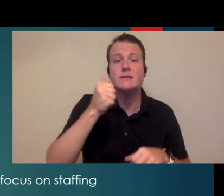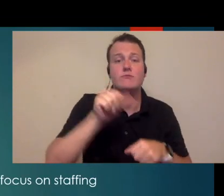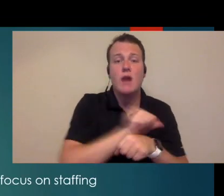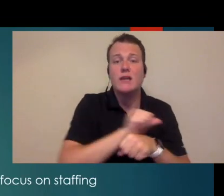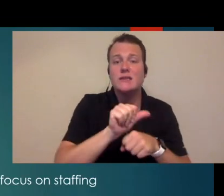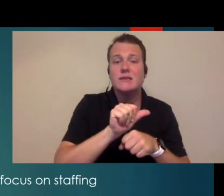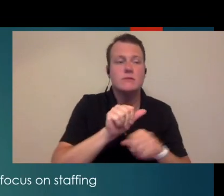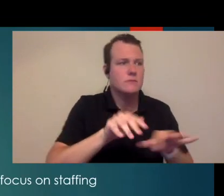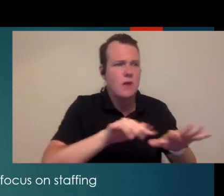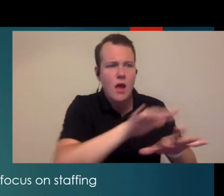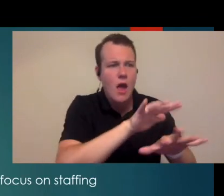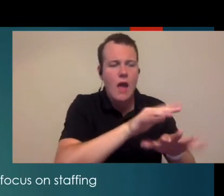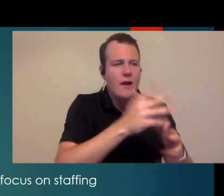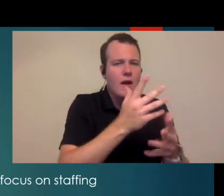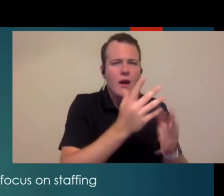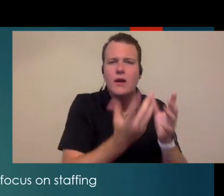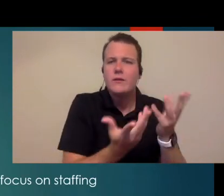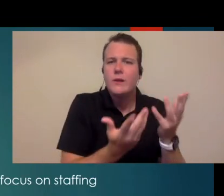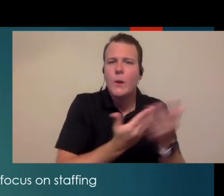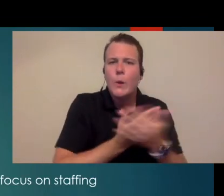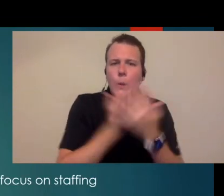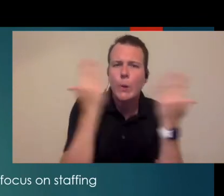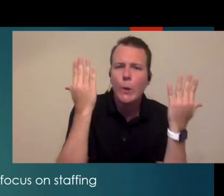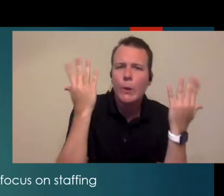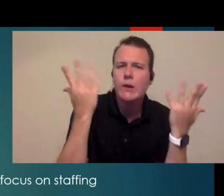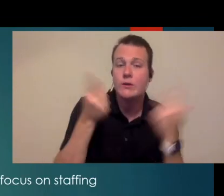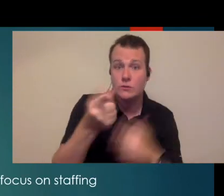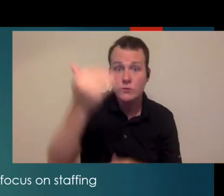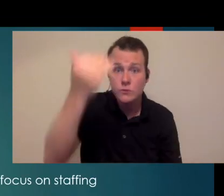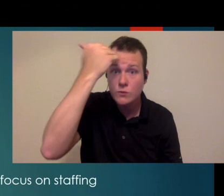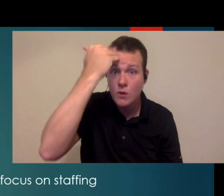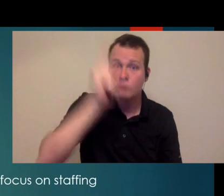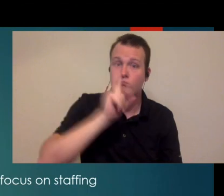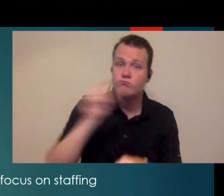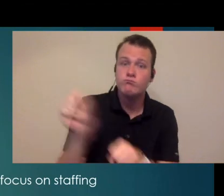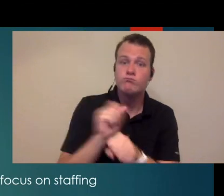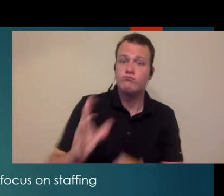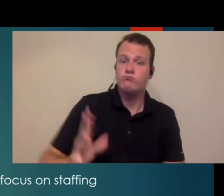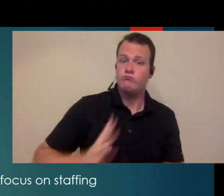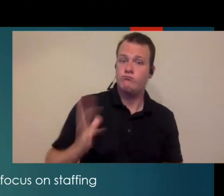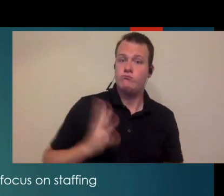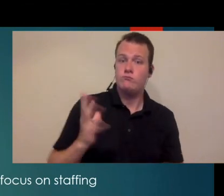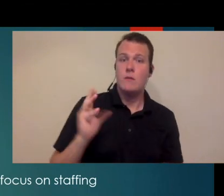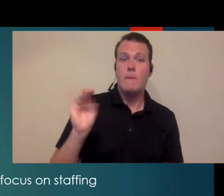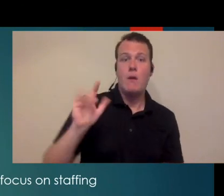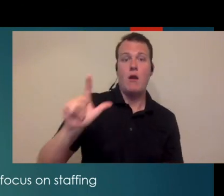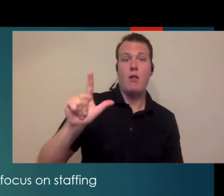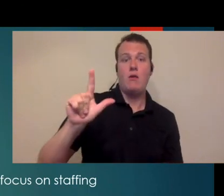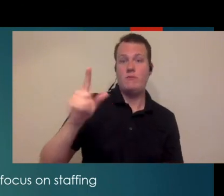best practices and I have to tell you I really couldn't find any so if any of you guys know any official models that are out there